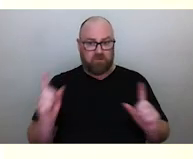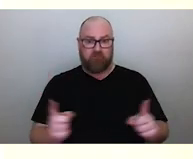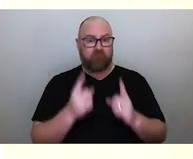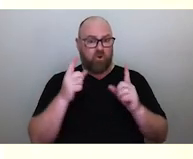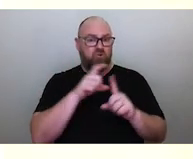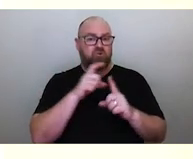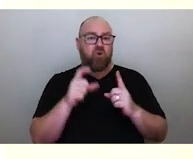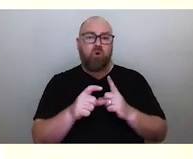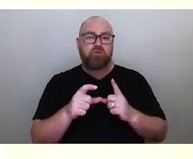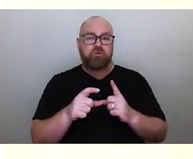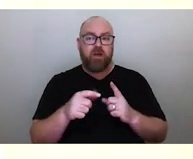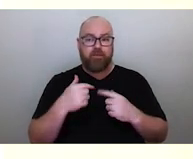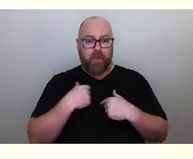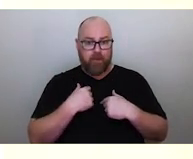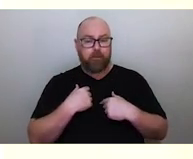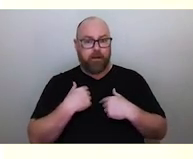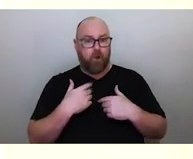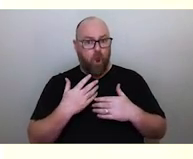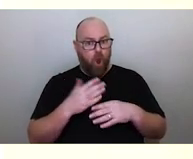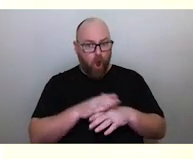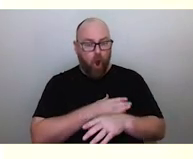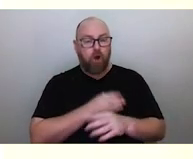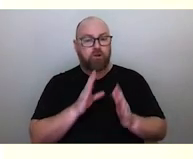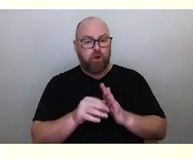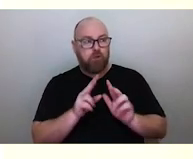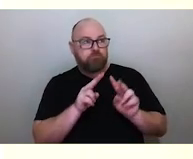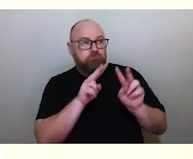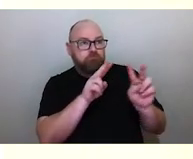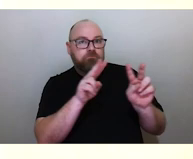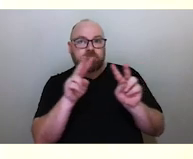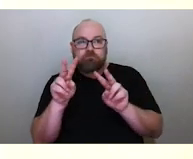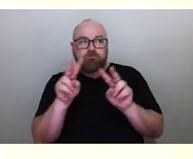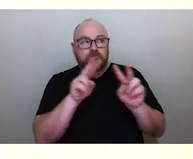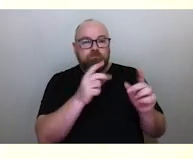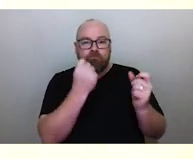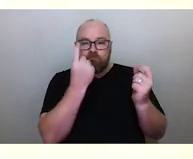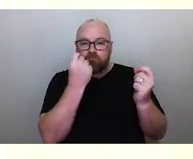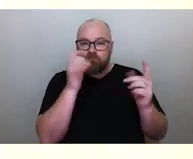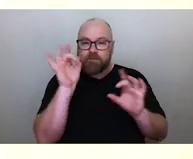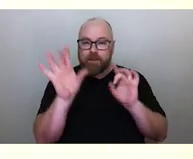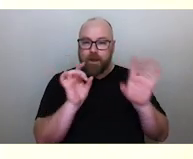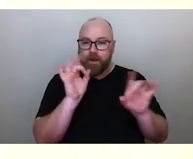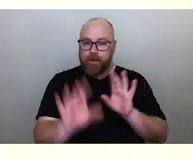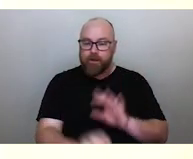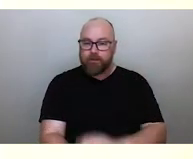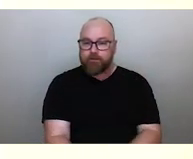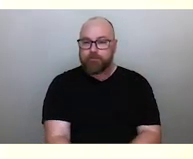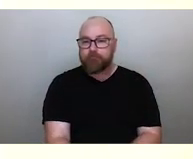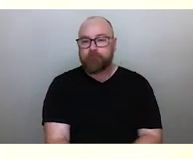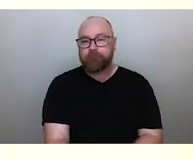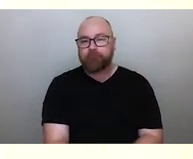who've been paying long, close attention to reading the stars. Now, many of you may have seen